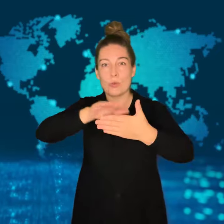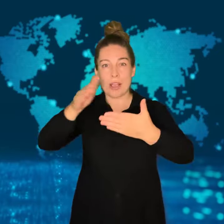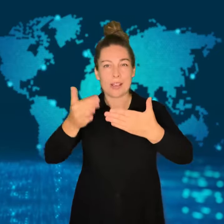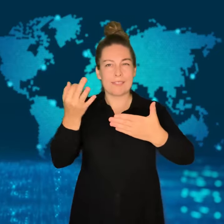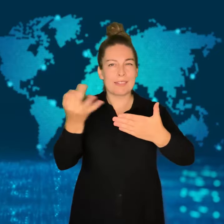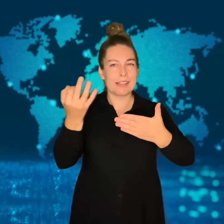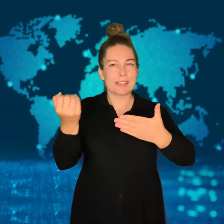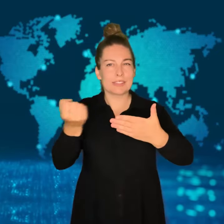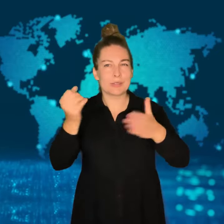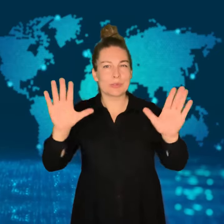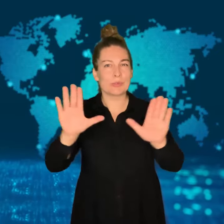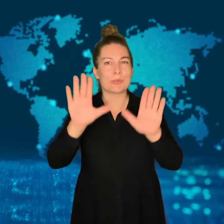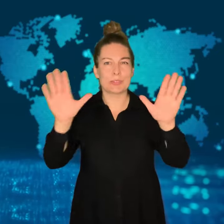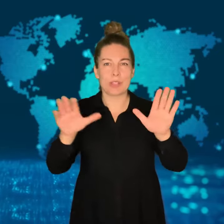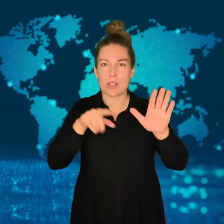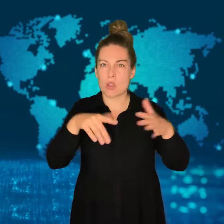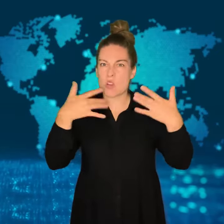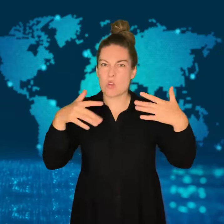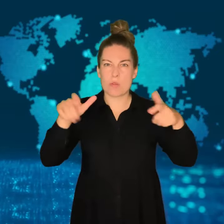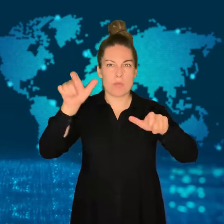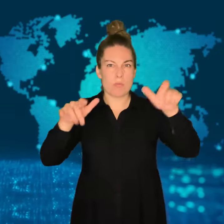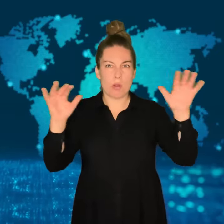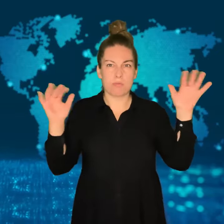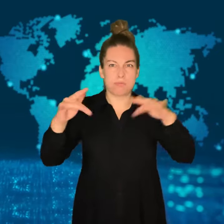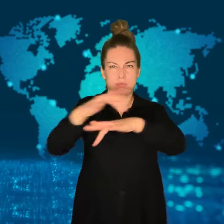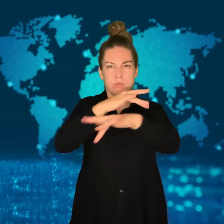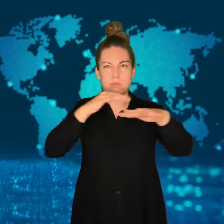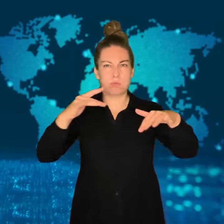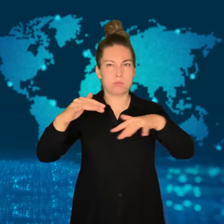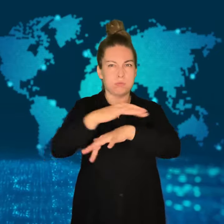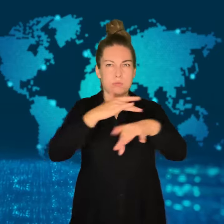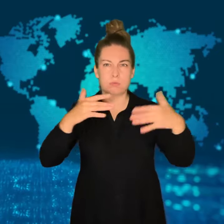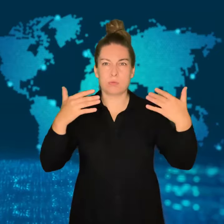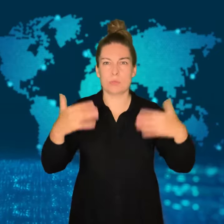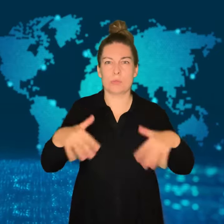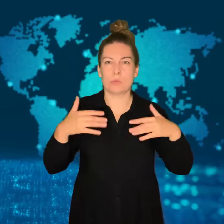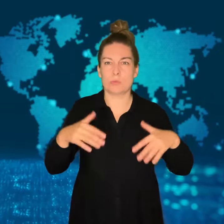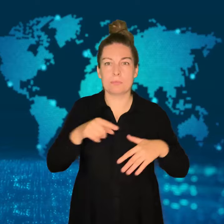The plan has been delayed because of past objections.